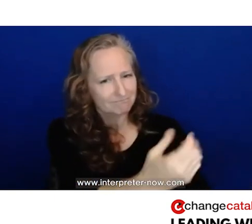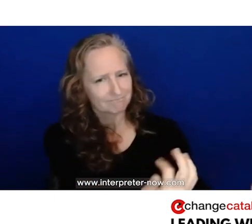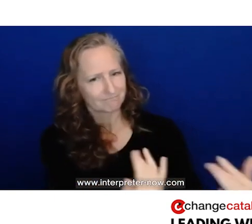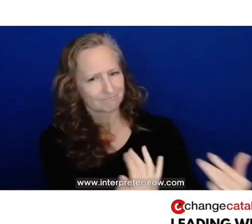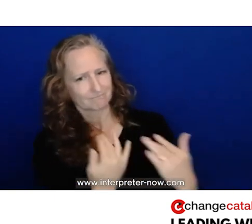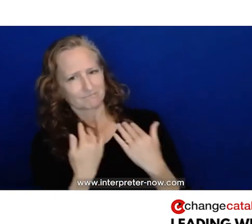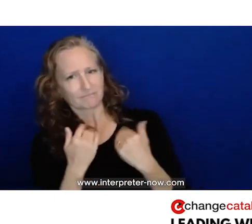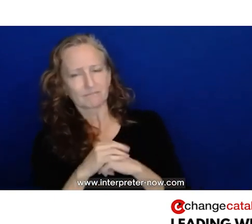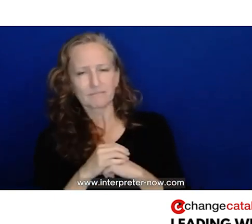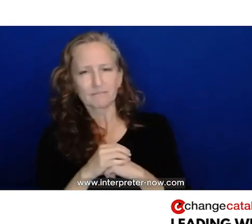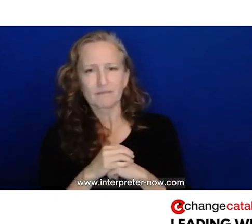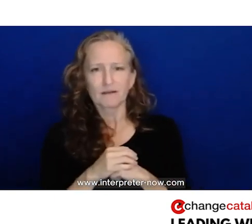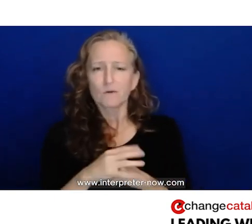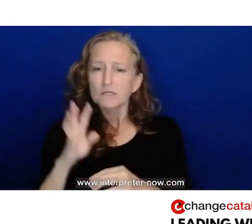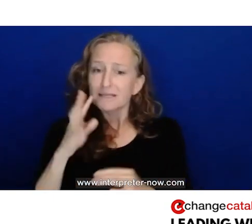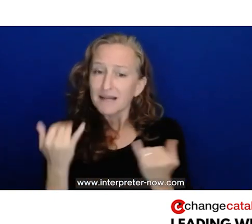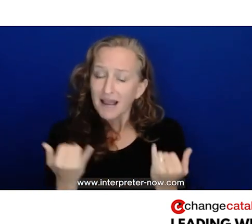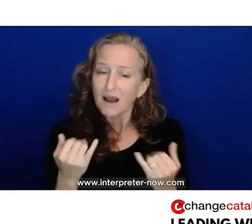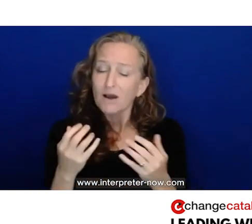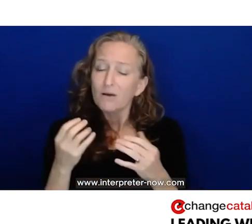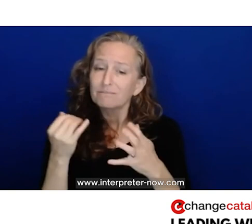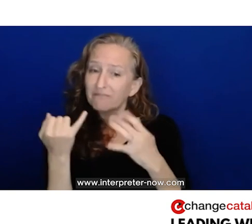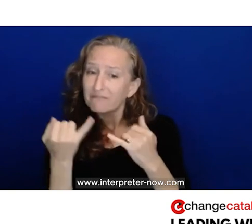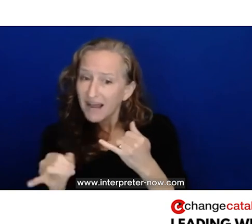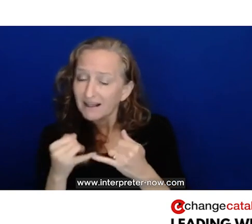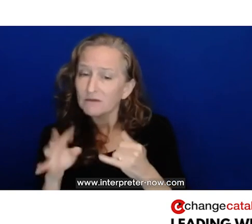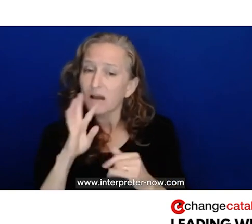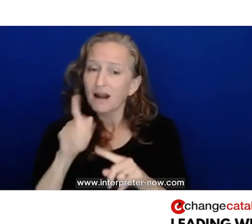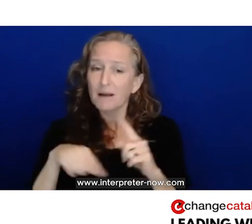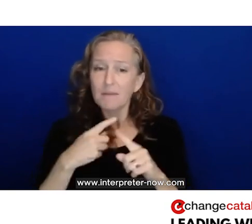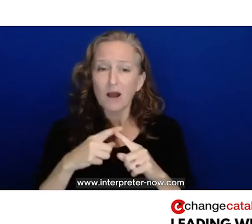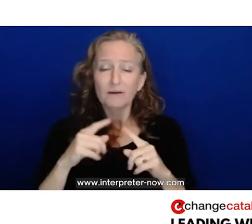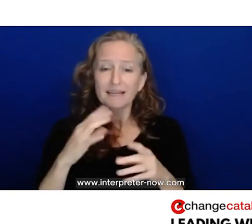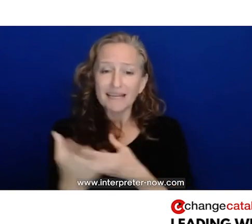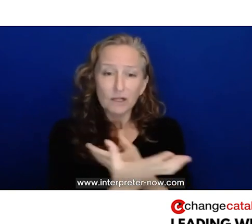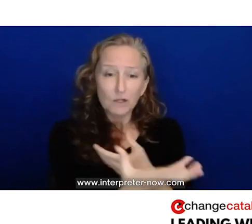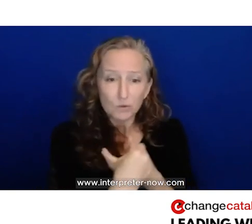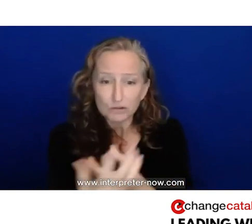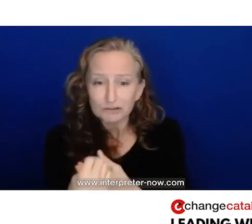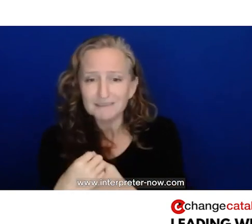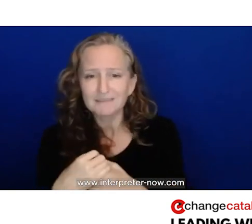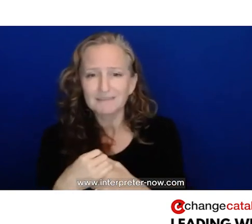I want to end by saying that the work of diversity and inclusion, and tech inclusion, is not